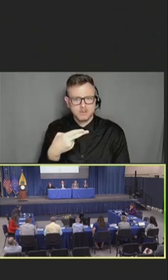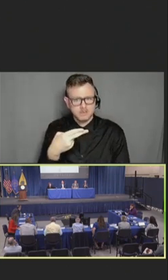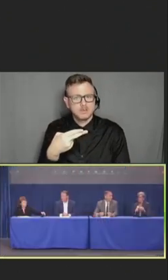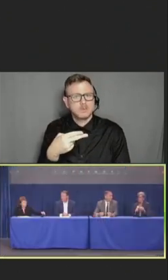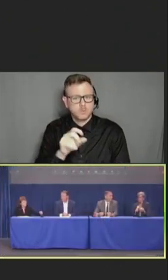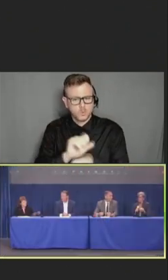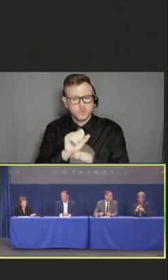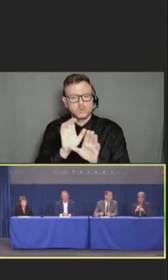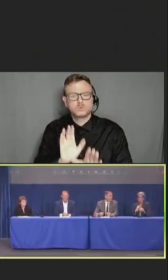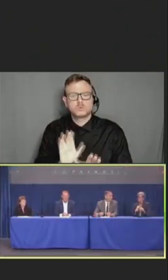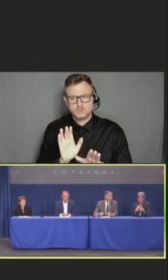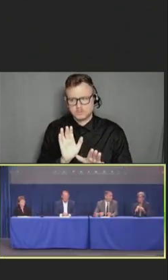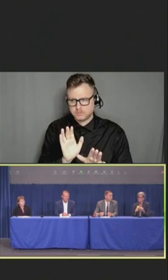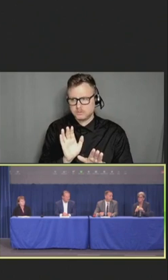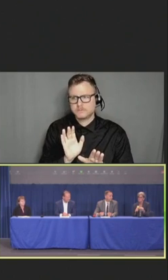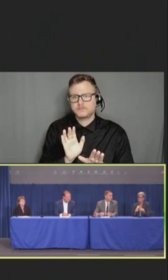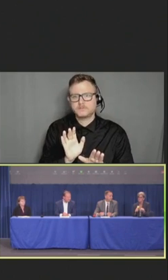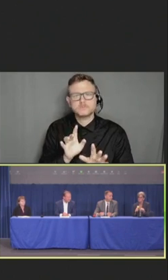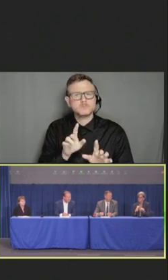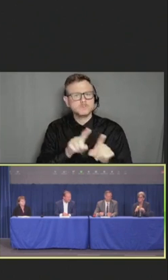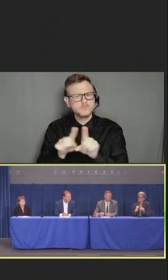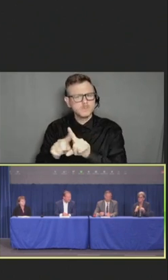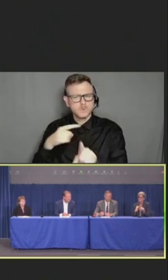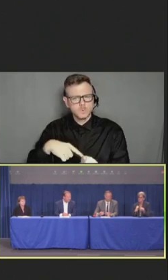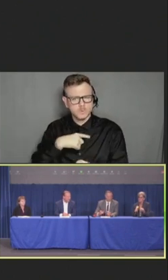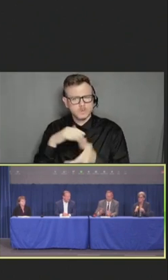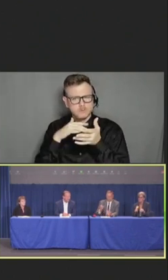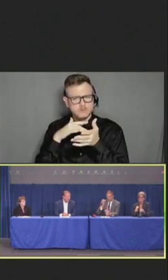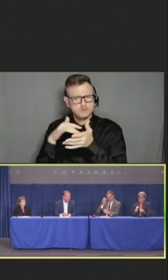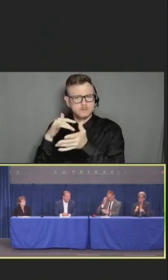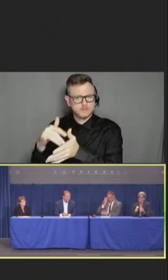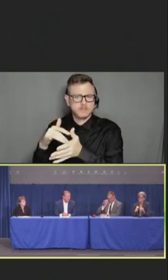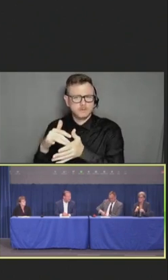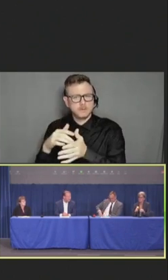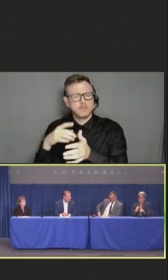Also, we did a study of executives in leadership.